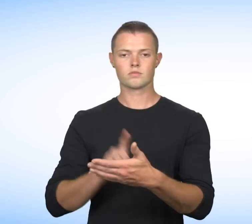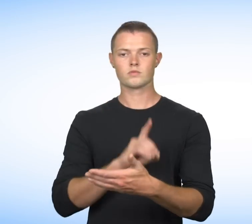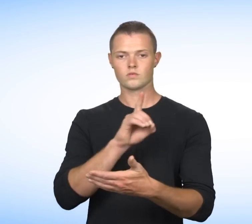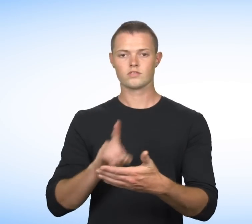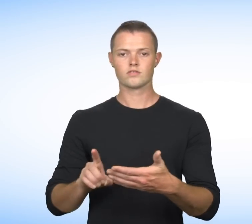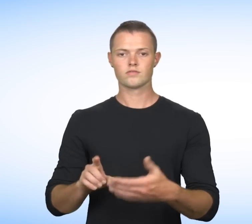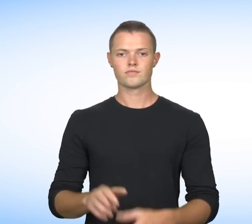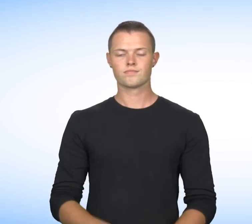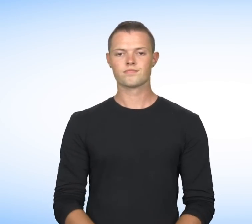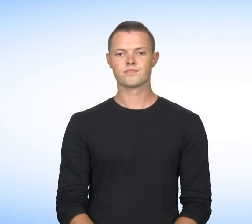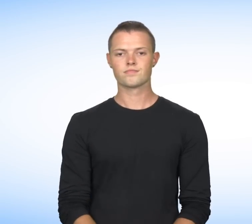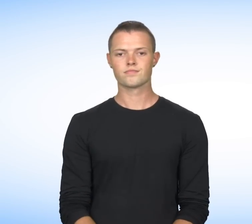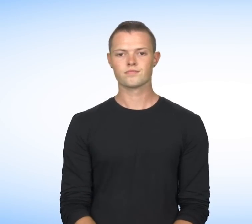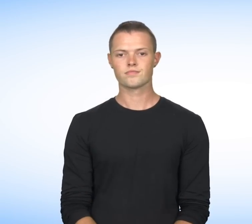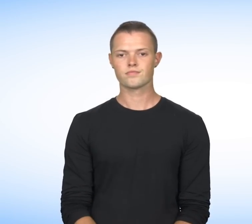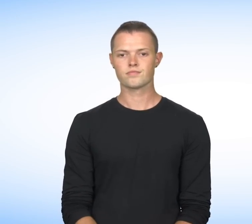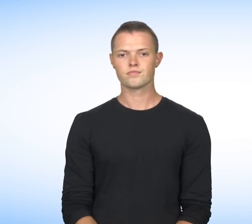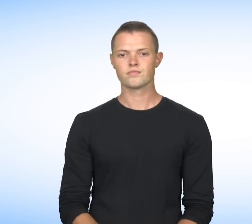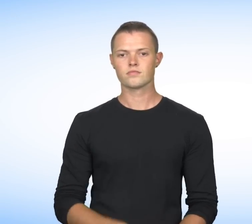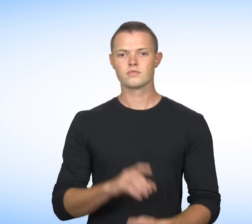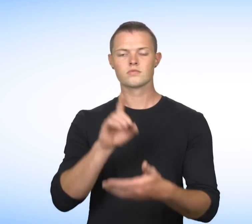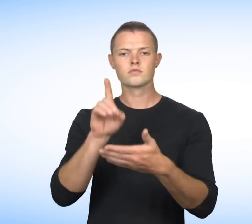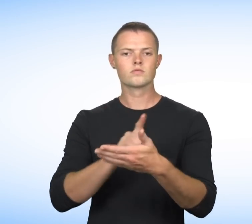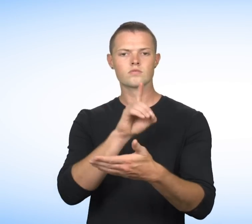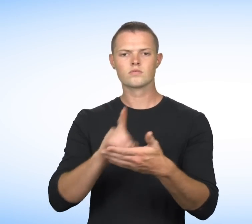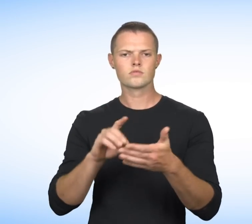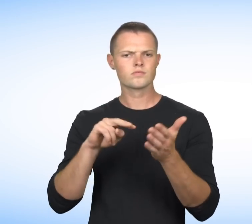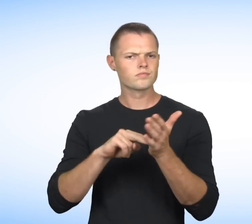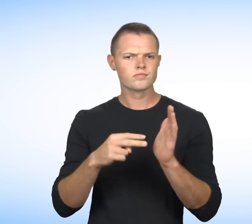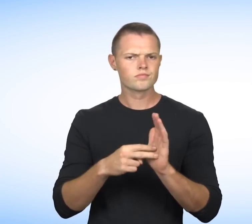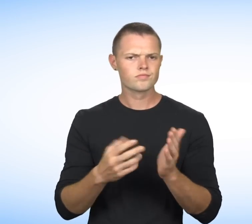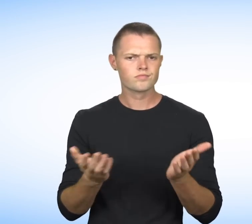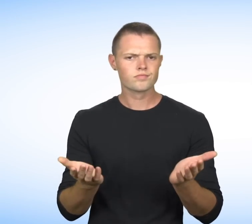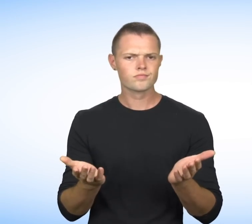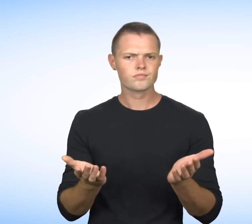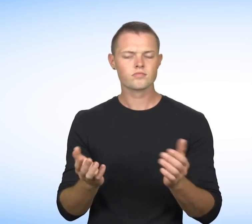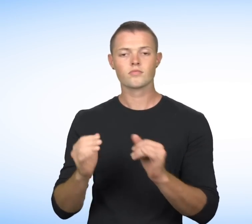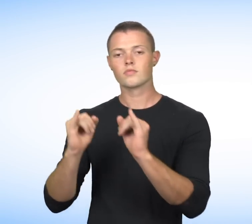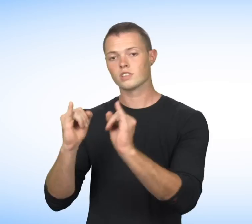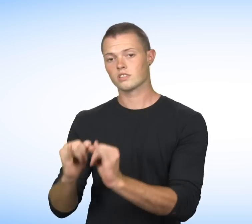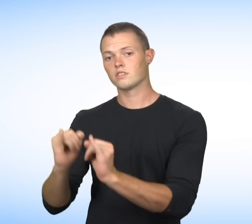Discrimination Discrimination occurs when an individual or a group